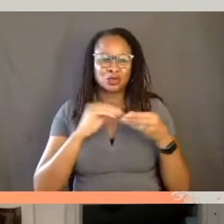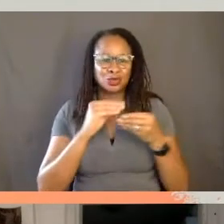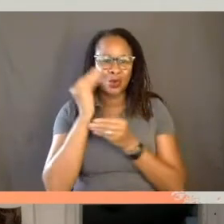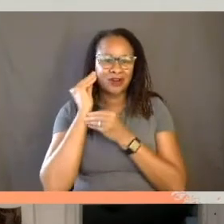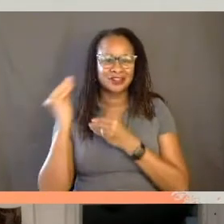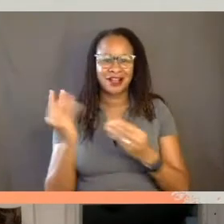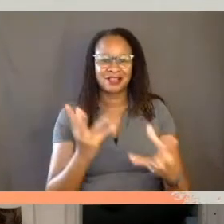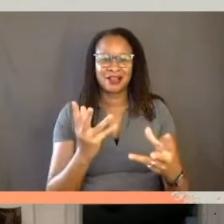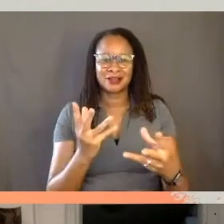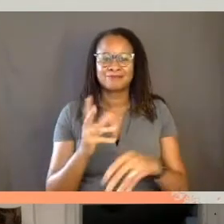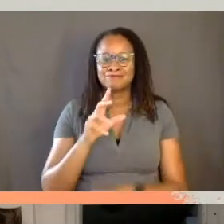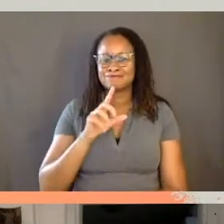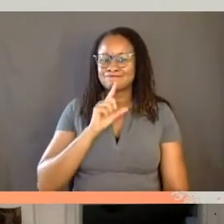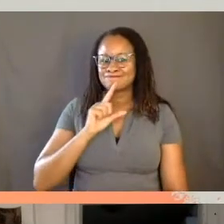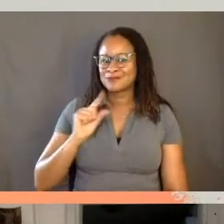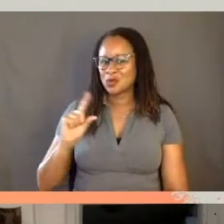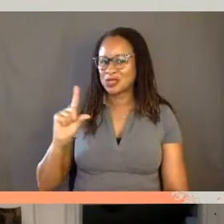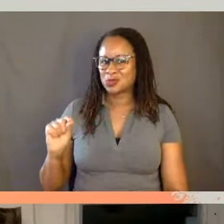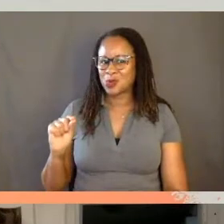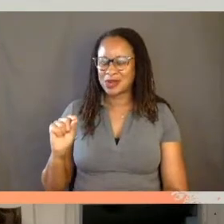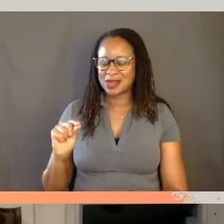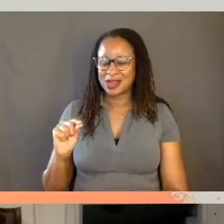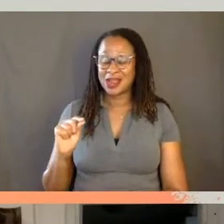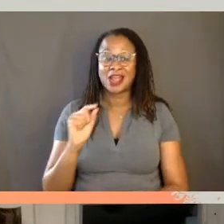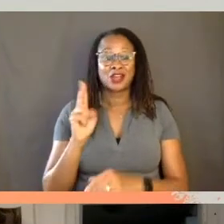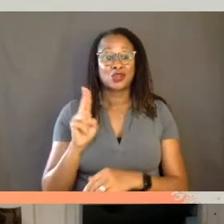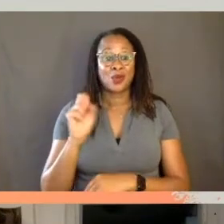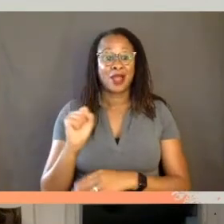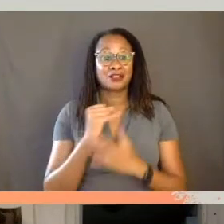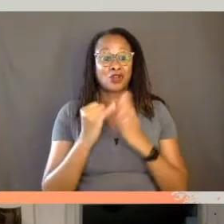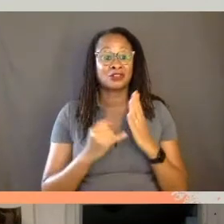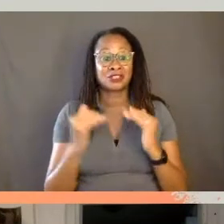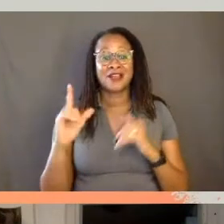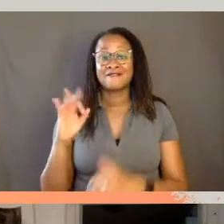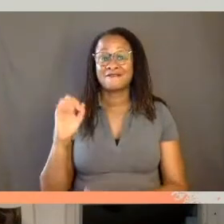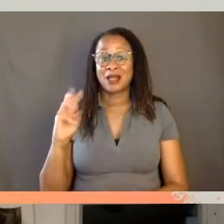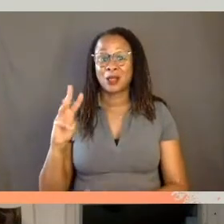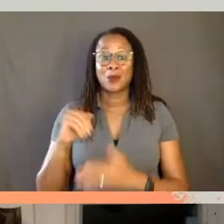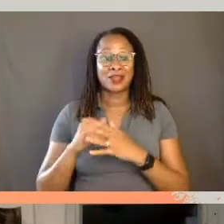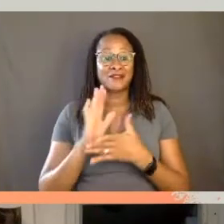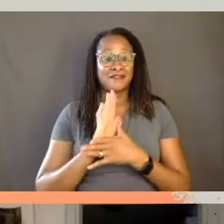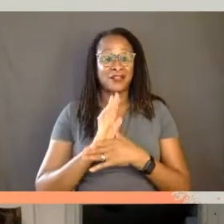She is a 2020 United States Artists Fellow in film and has residencies at McDowell,